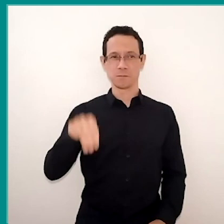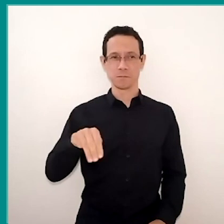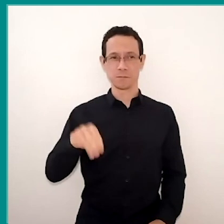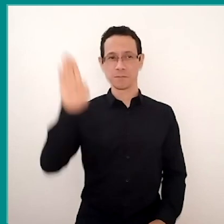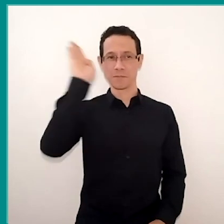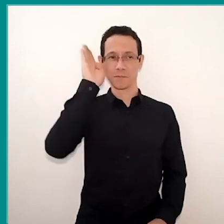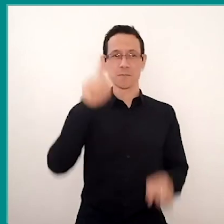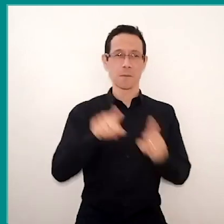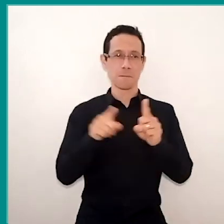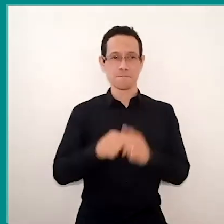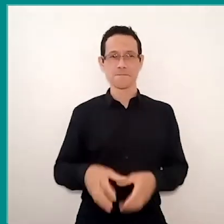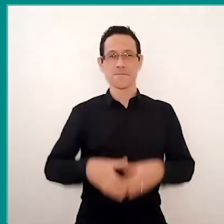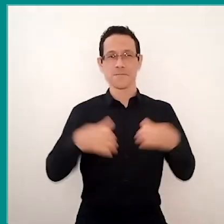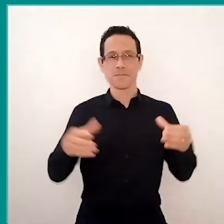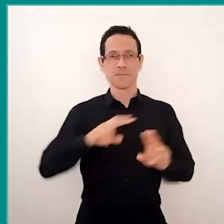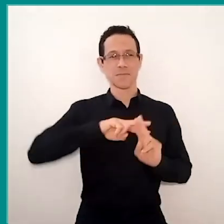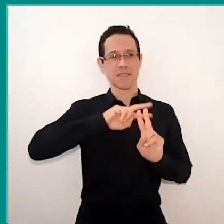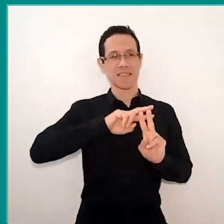you talked about all hashtags that we can look for